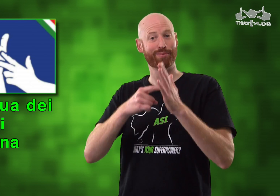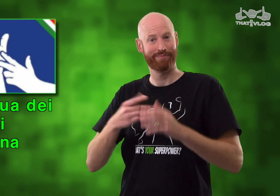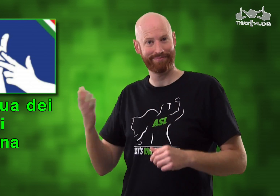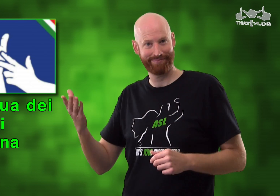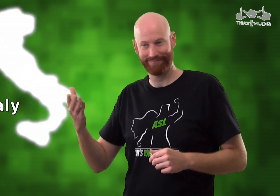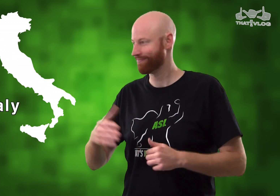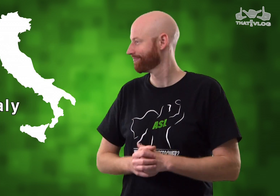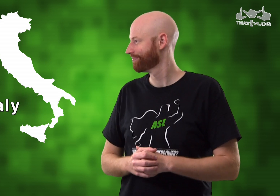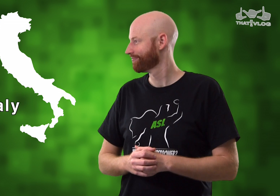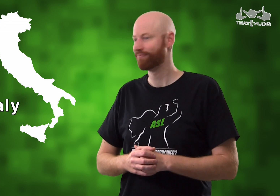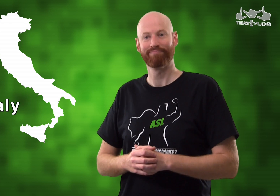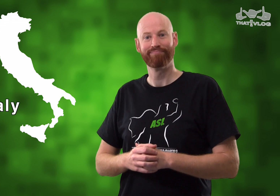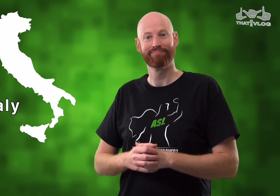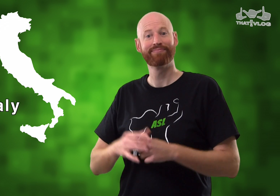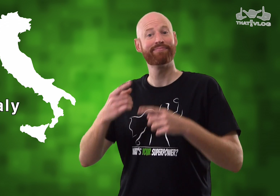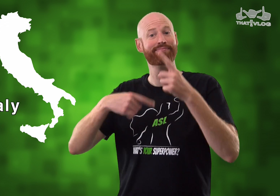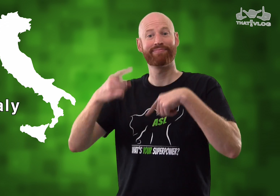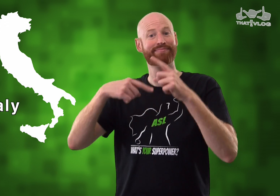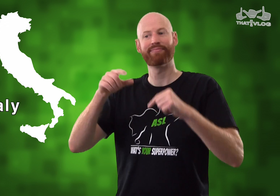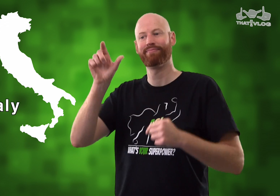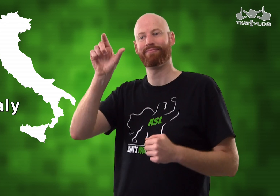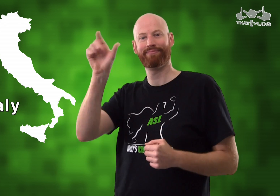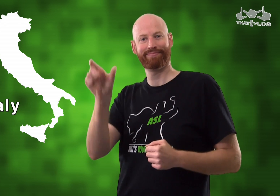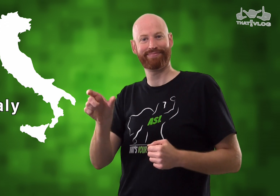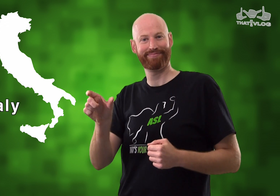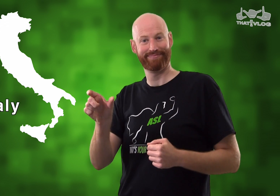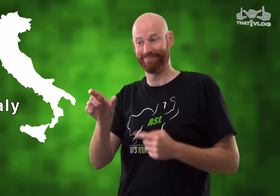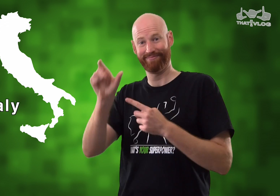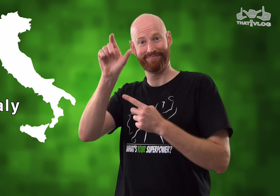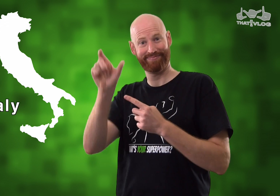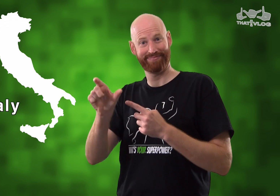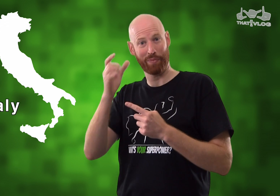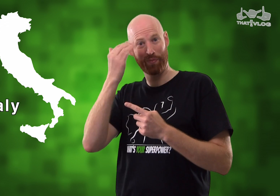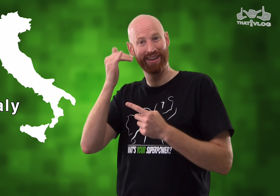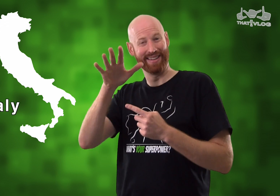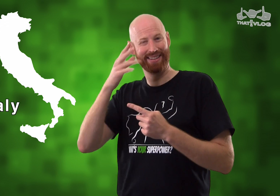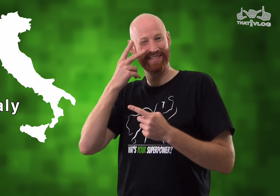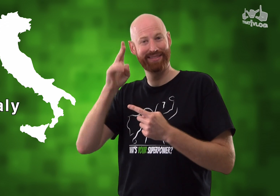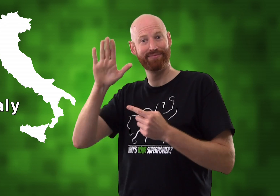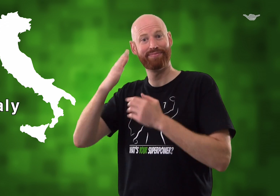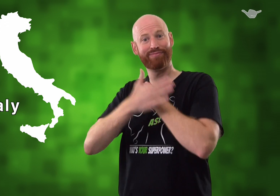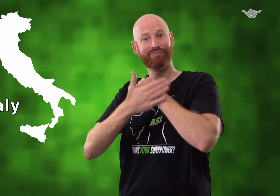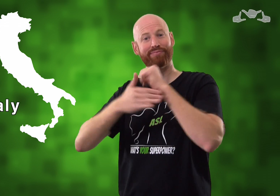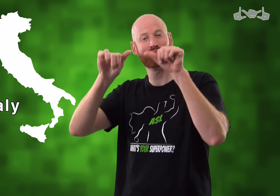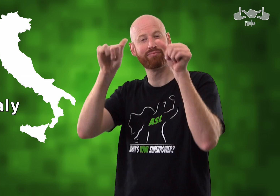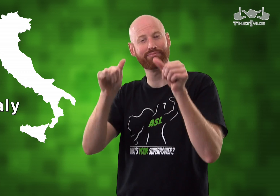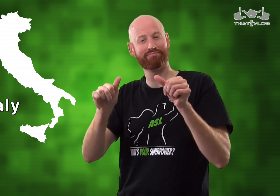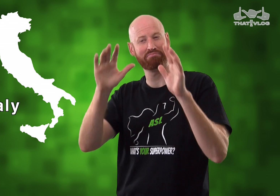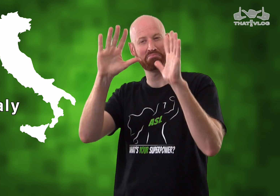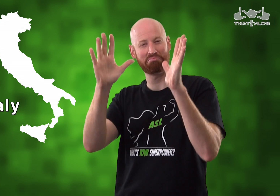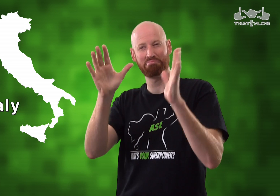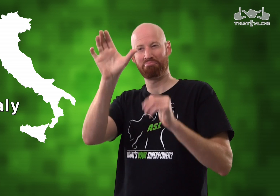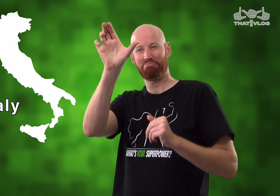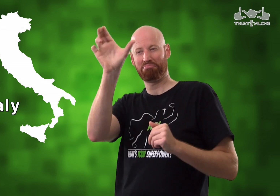Ok, now I'm going to show you the sign for "Italy". Here's the sign [produces sign], "Italy." The reason for this hand shape?